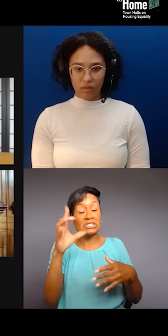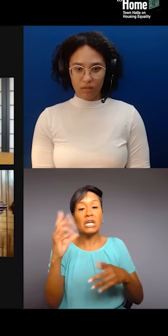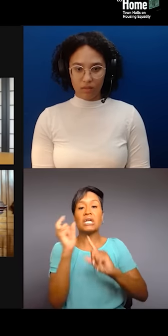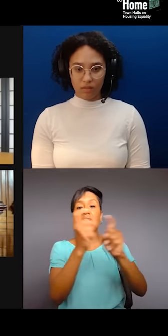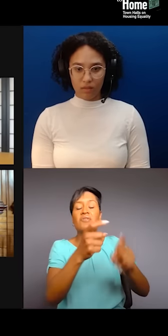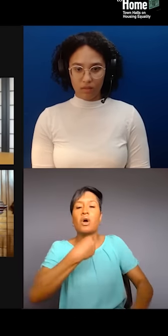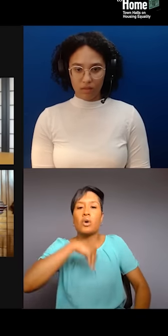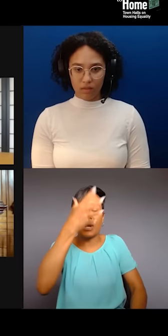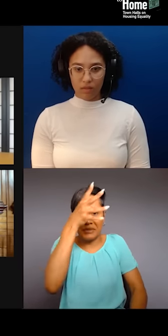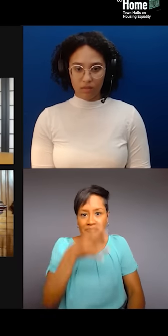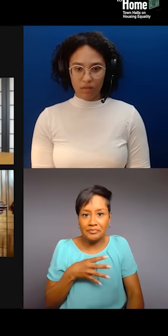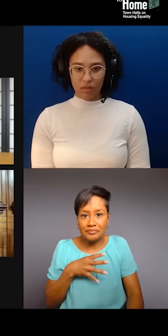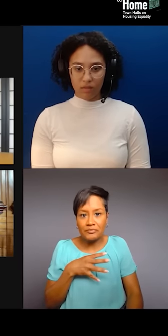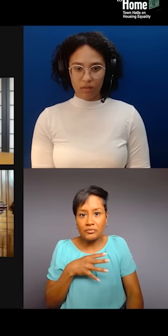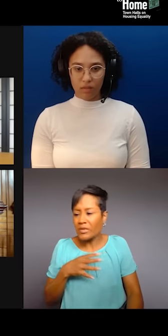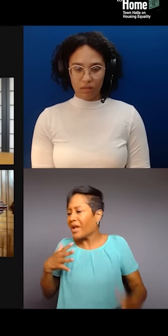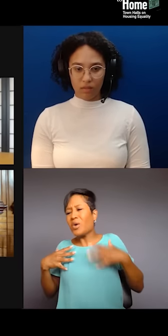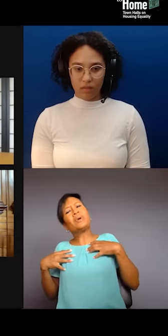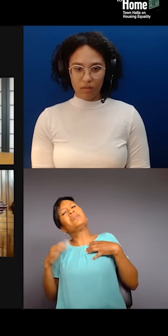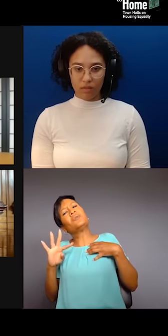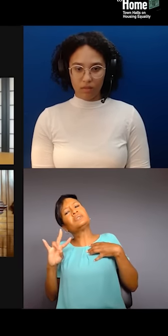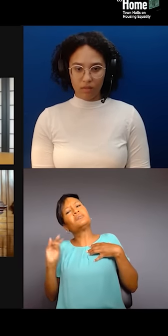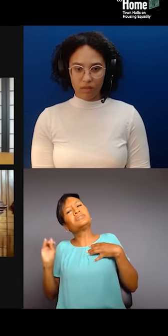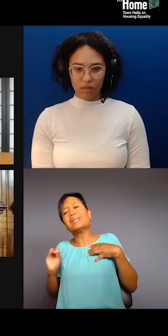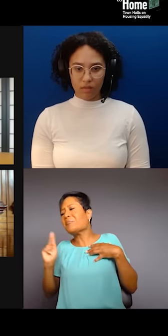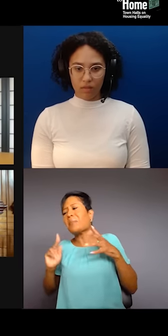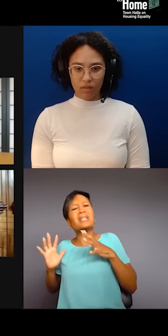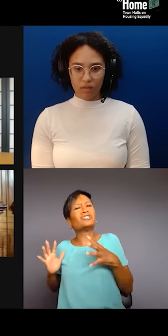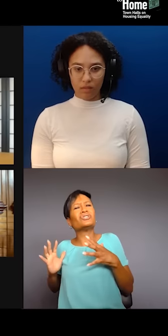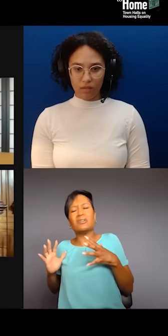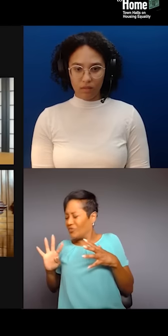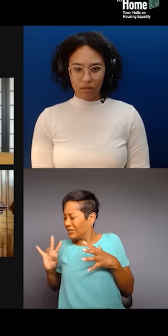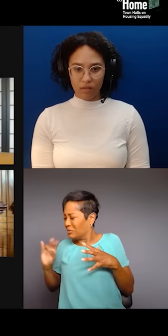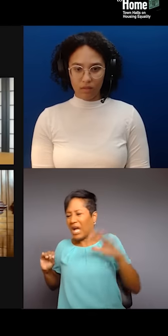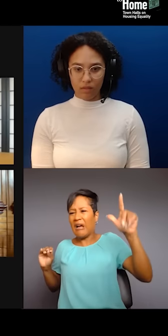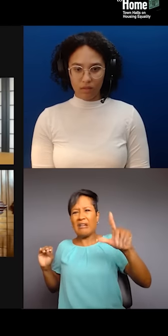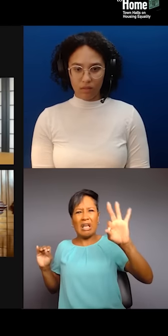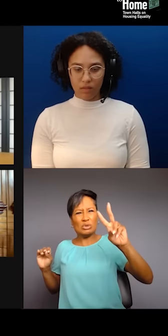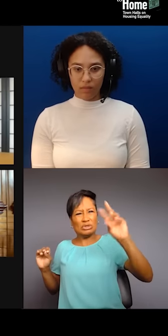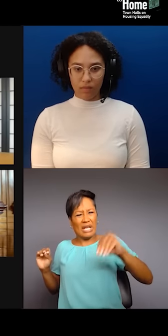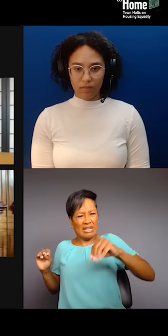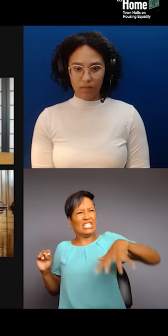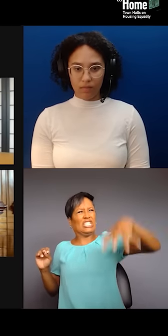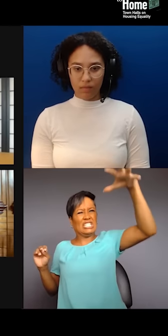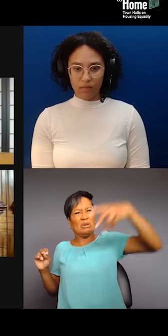but we are 47% of the population. So, these are the things that, moving forward, that we will continue to address